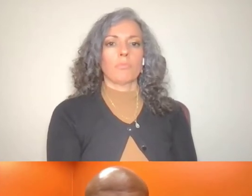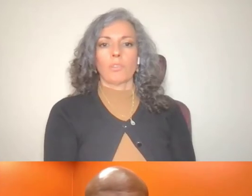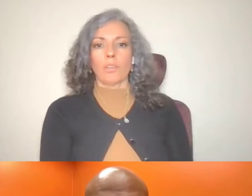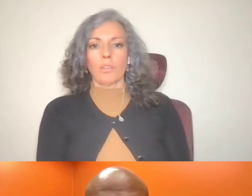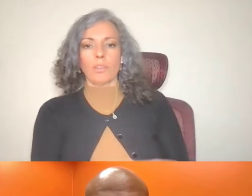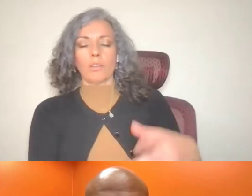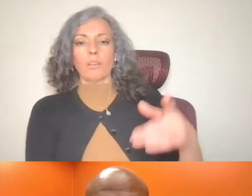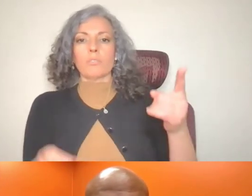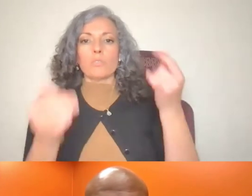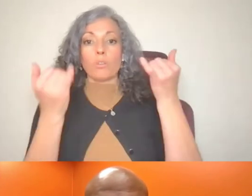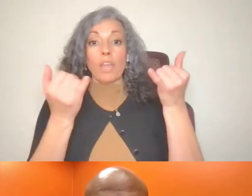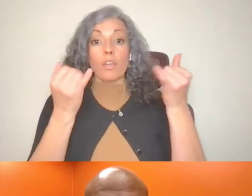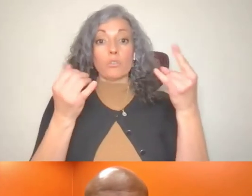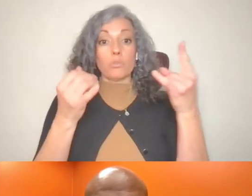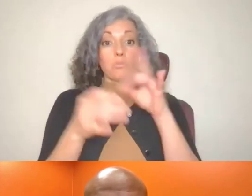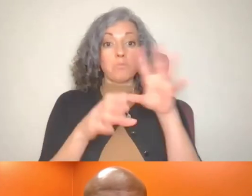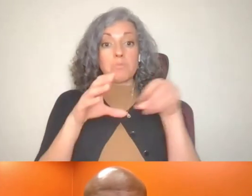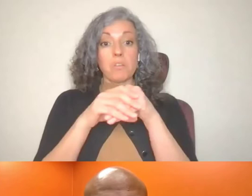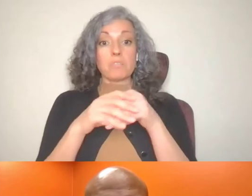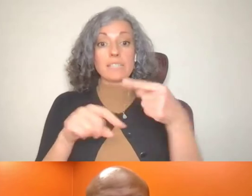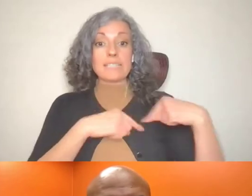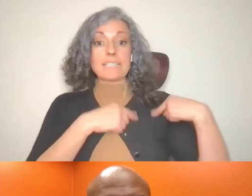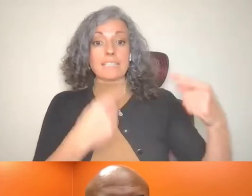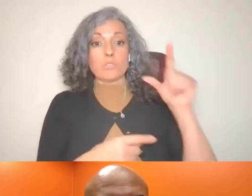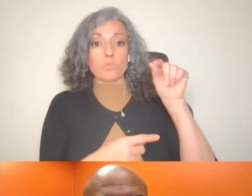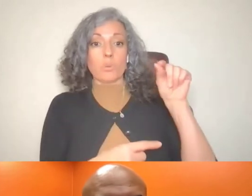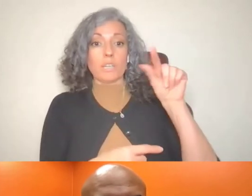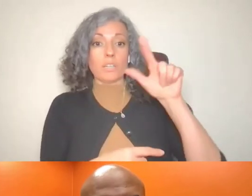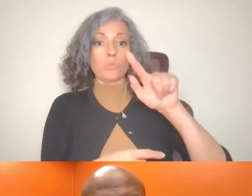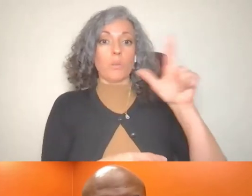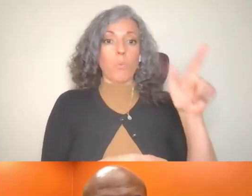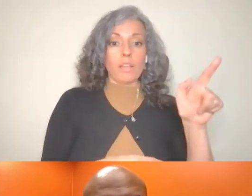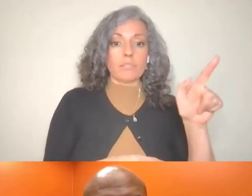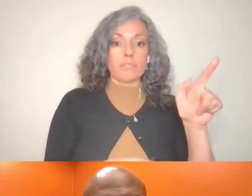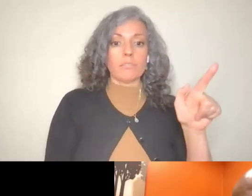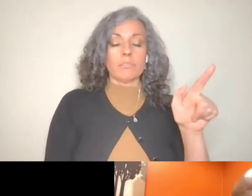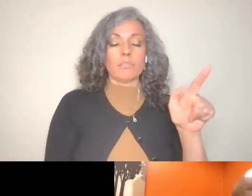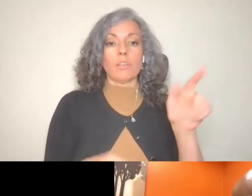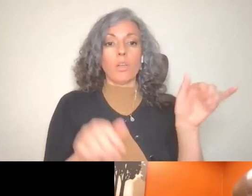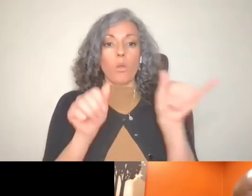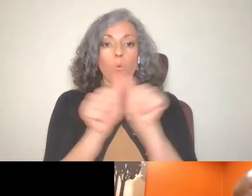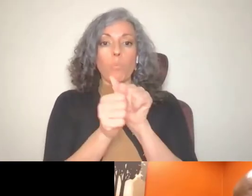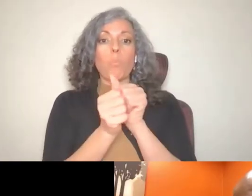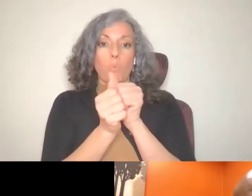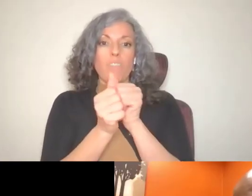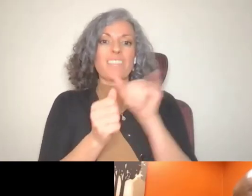Ambassador since 2021. Along with Simon, you're fairly new care